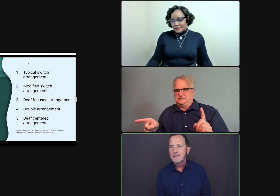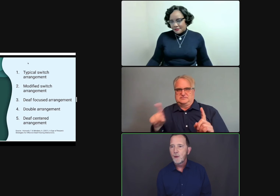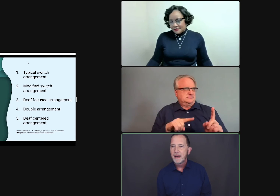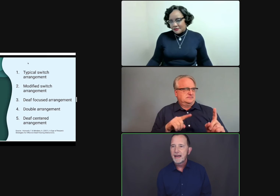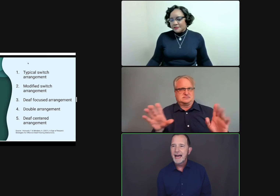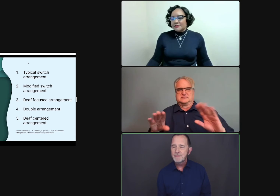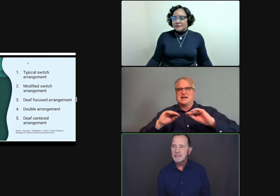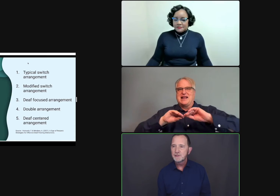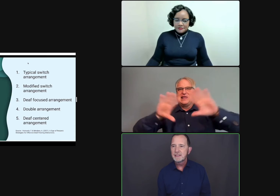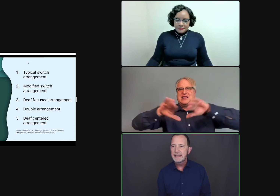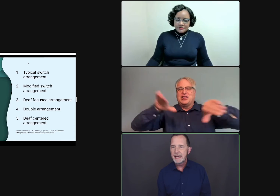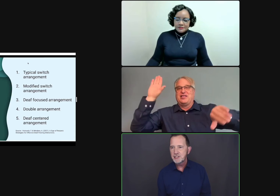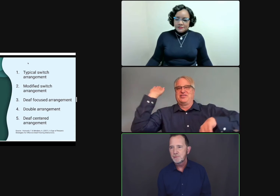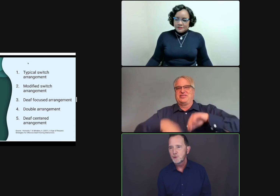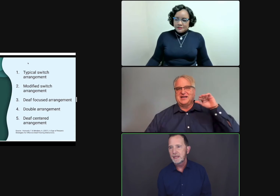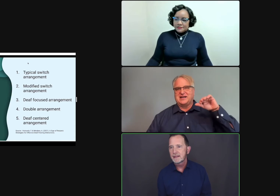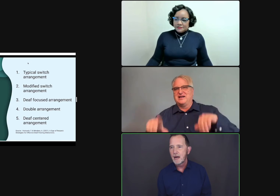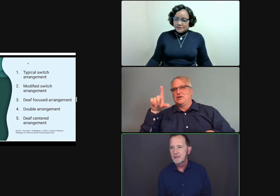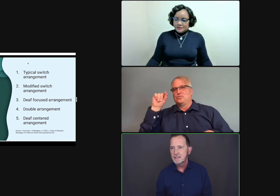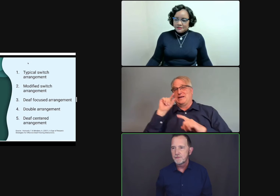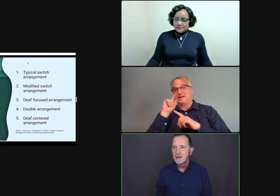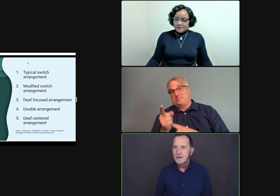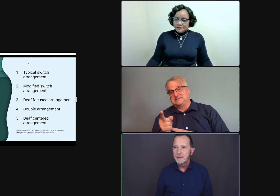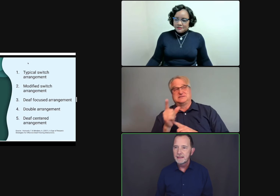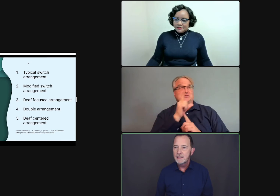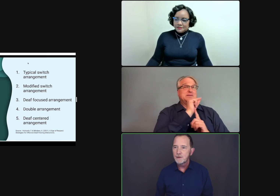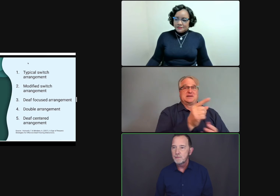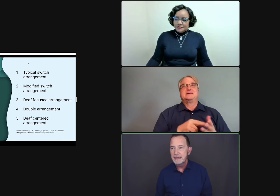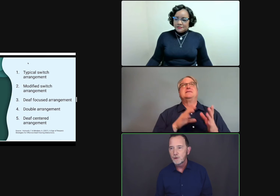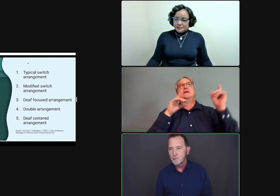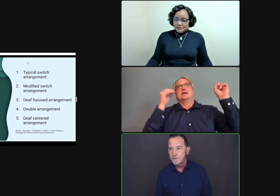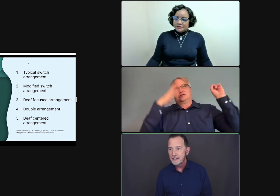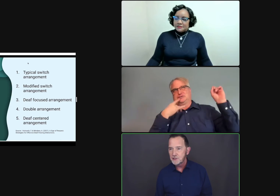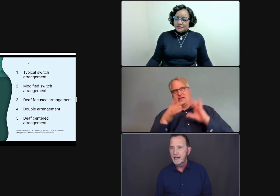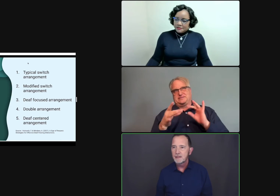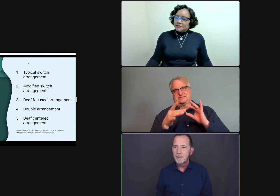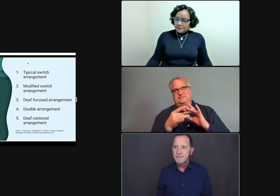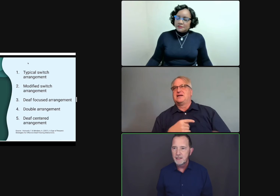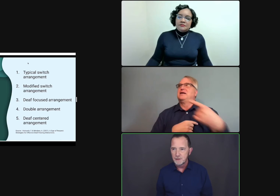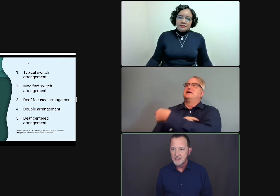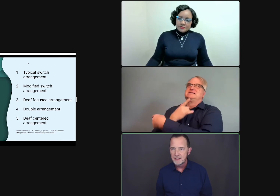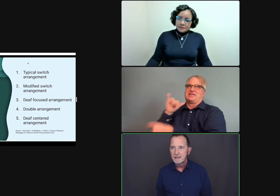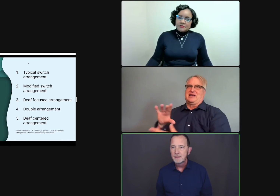In that way, I have a clear delineation between the comments of the leader of the meeting or the professor and my peers.